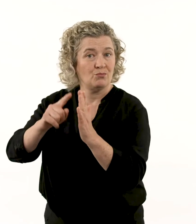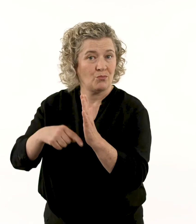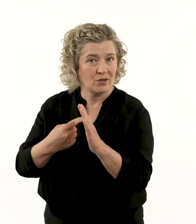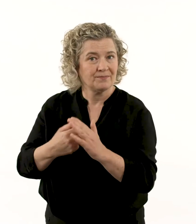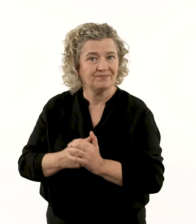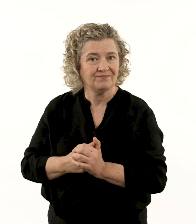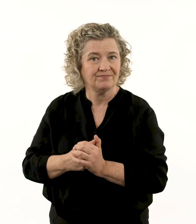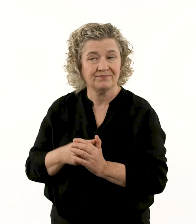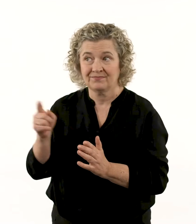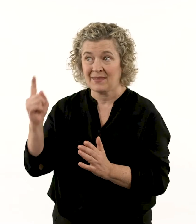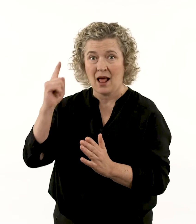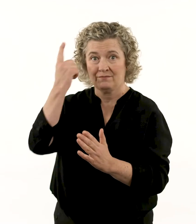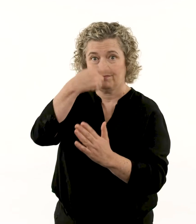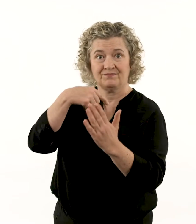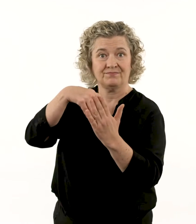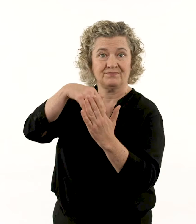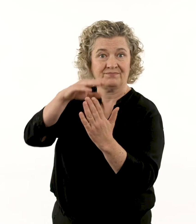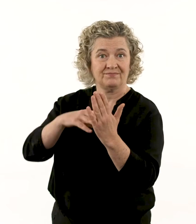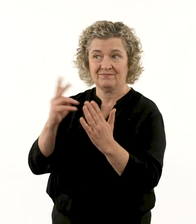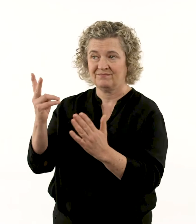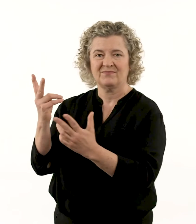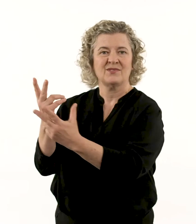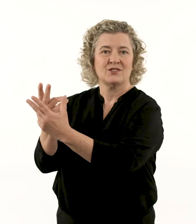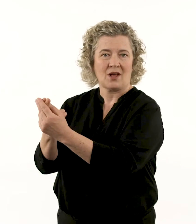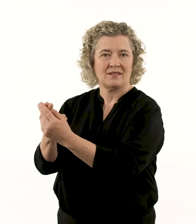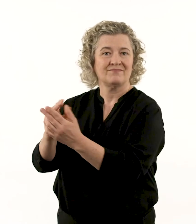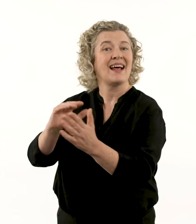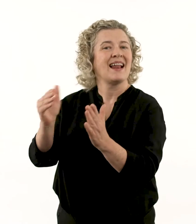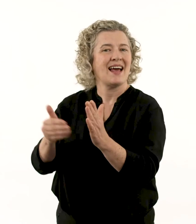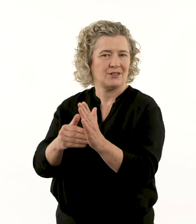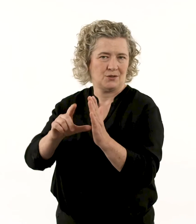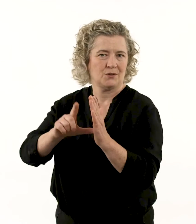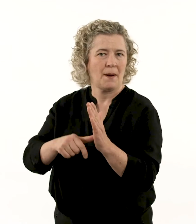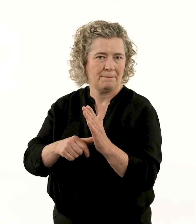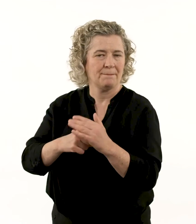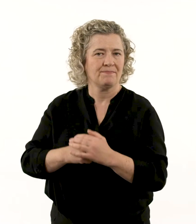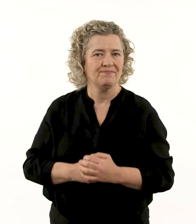Marcus’s portrait was our last artistic endeavour together.’